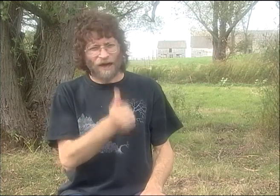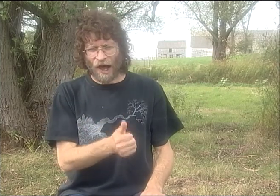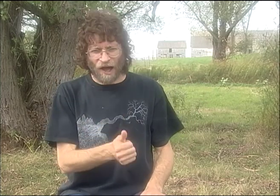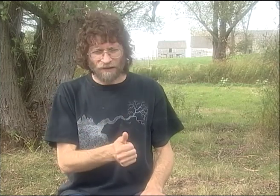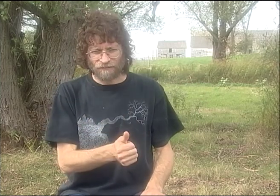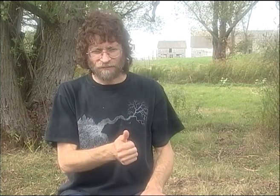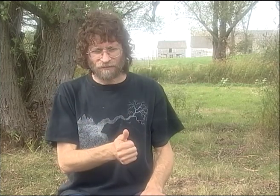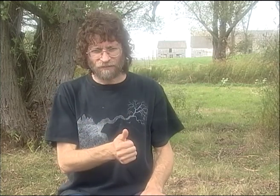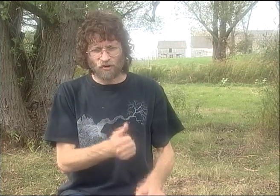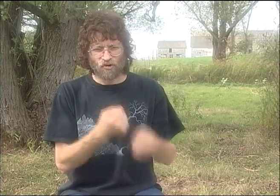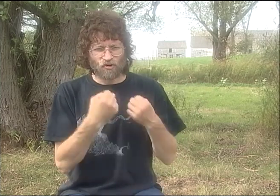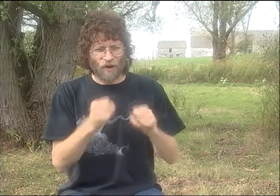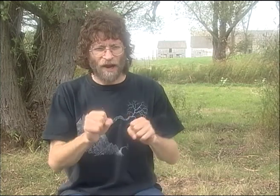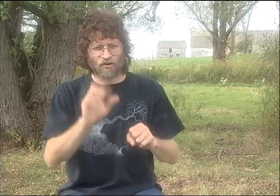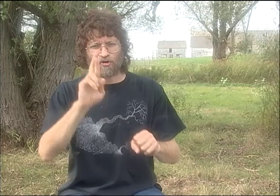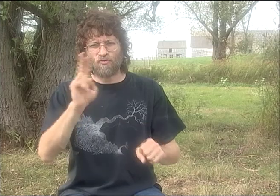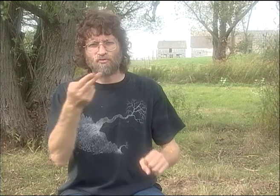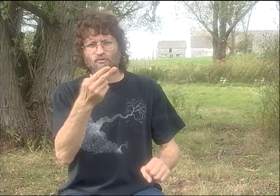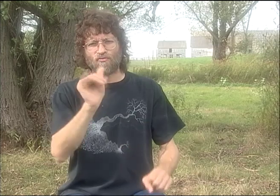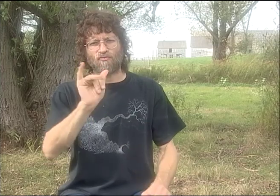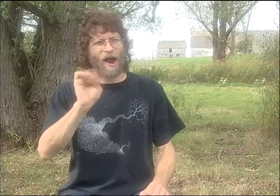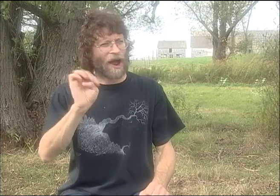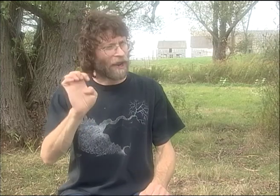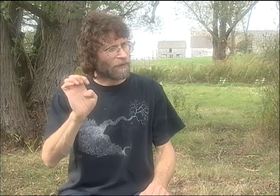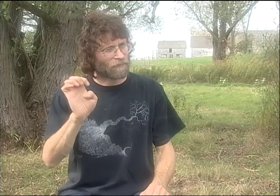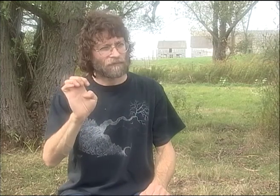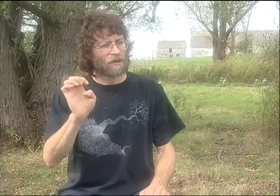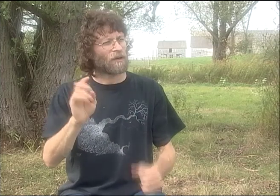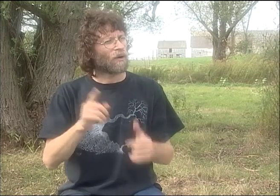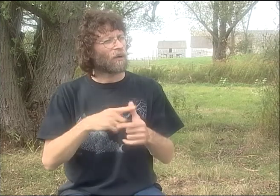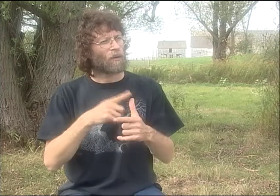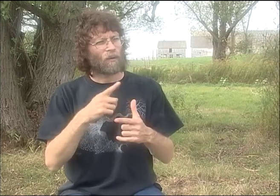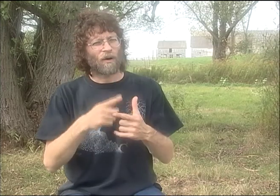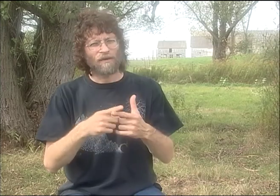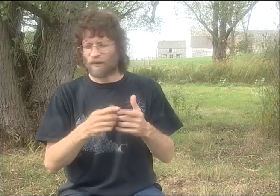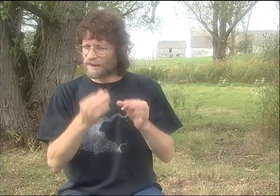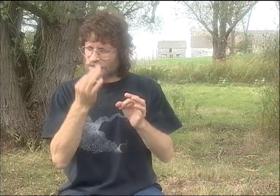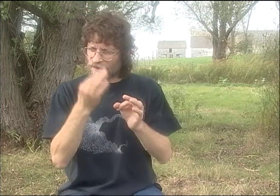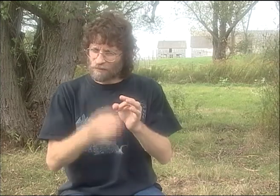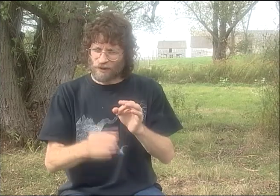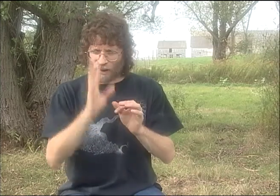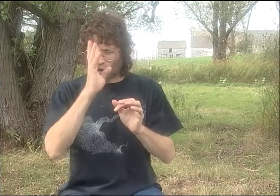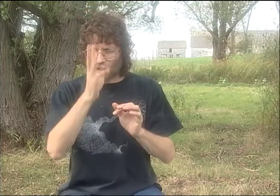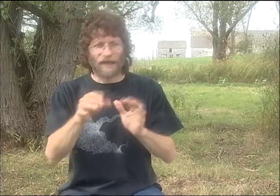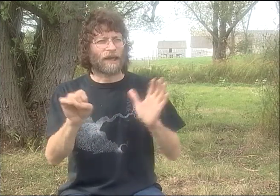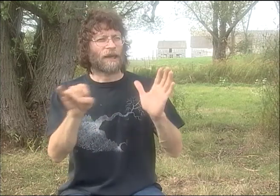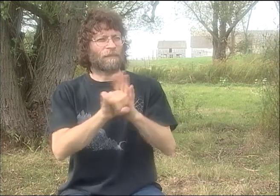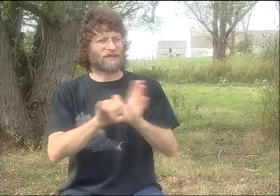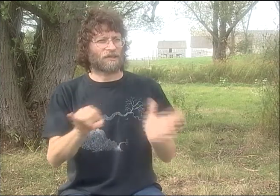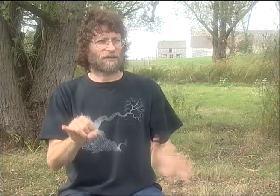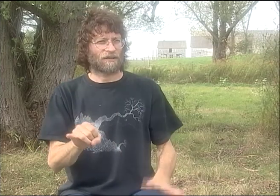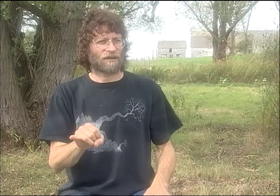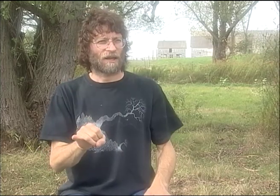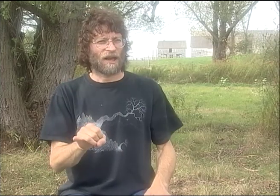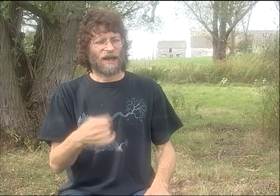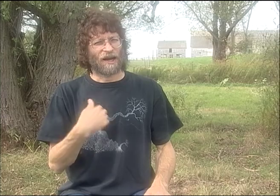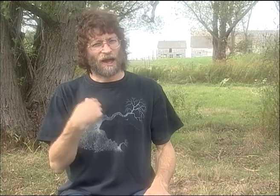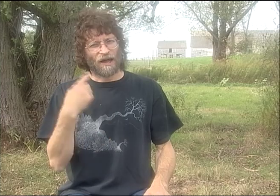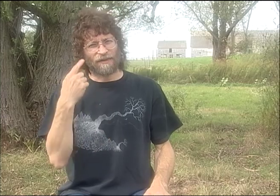FREE FORM, YOU MIGHT SAY, WITH THEIR POETRY. THEY WEREN'T CONSTRAINED BY RHYME